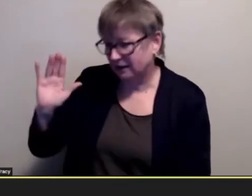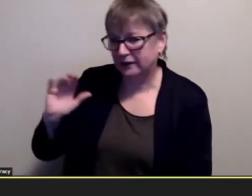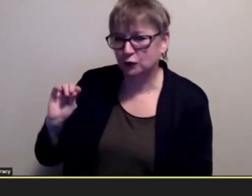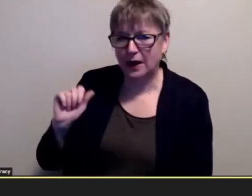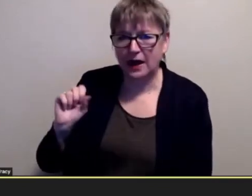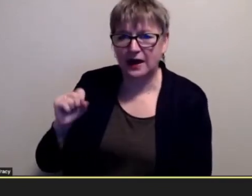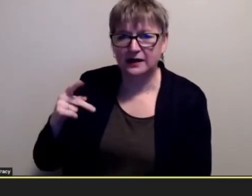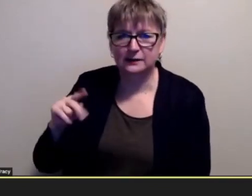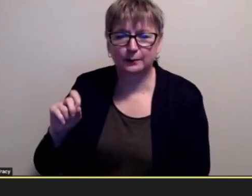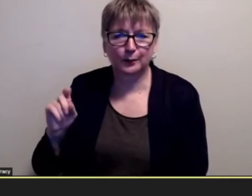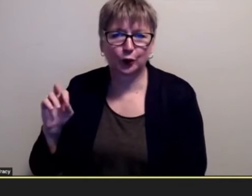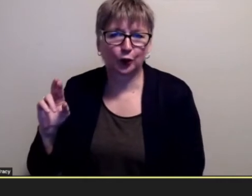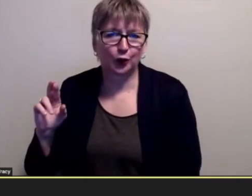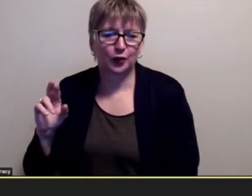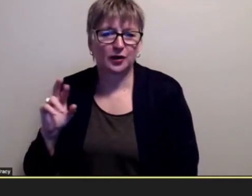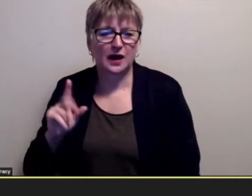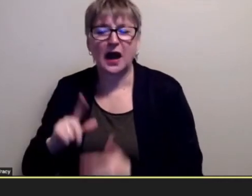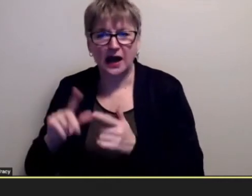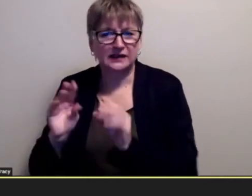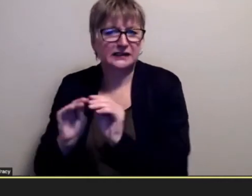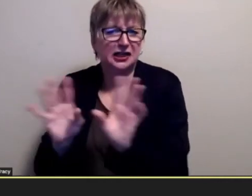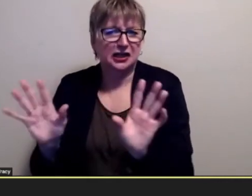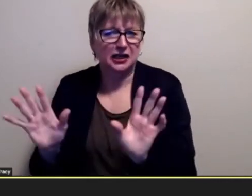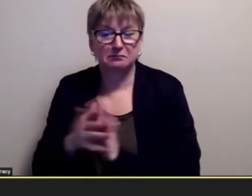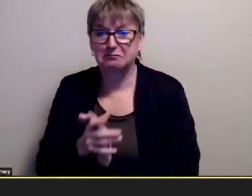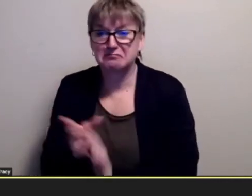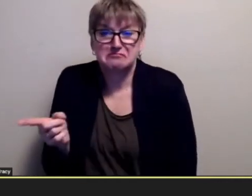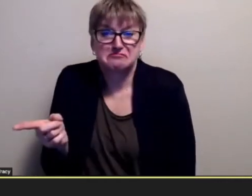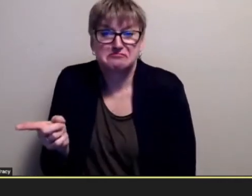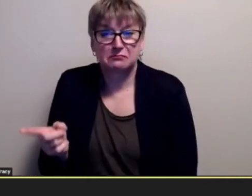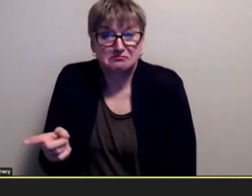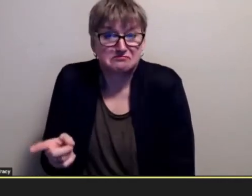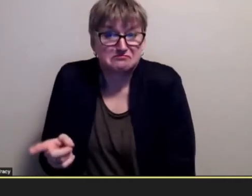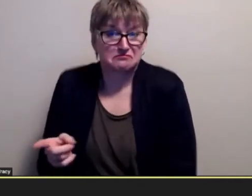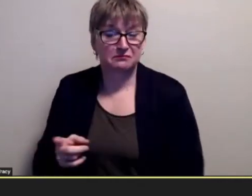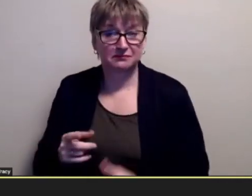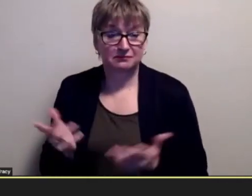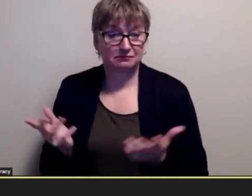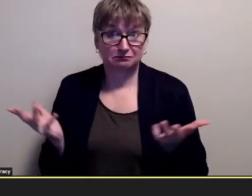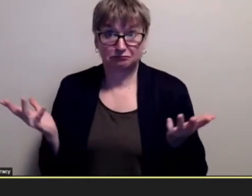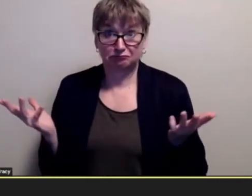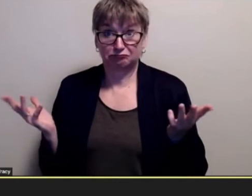you know i made it clear with them and you know they didn't seem to mind